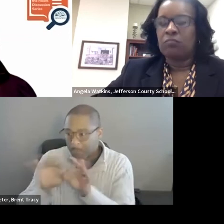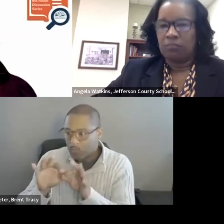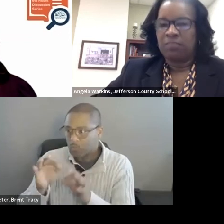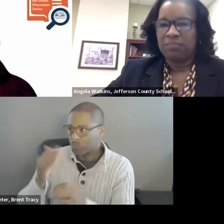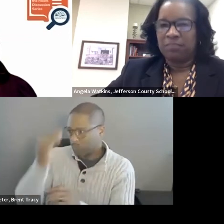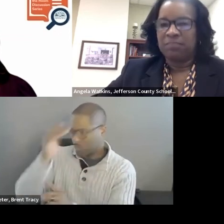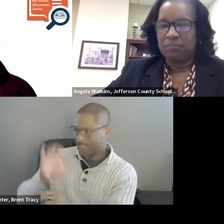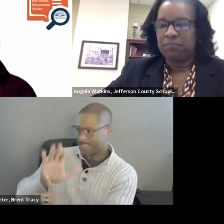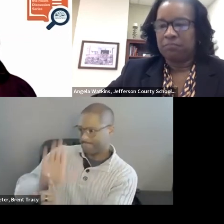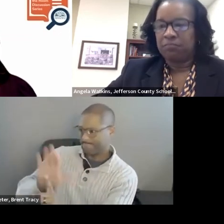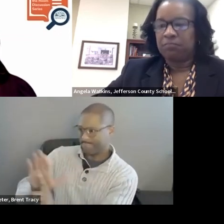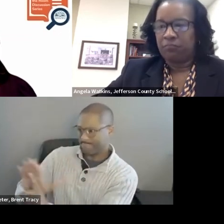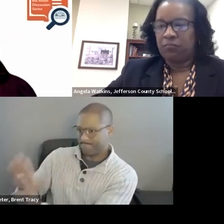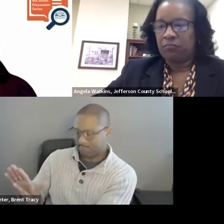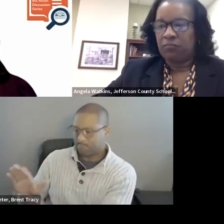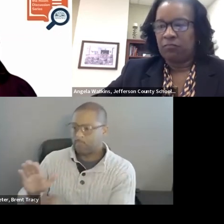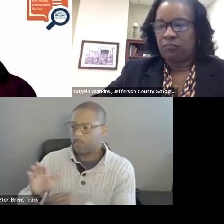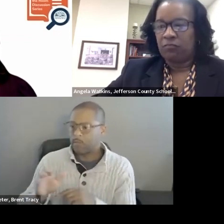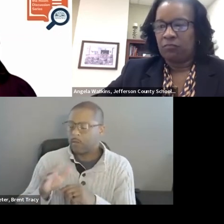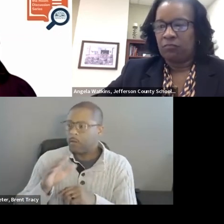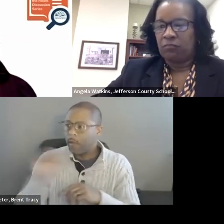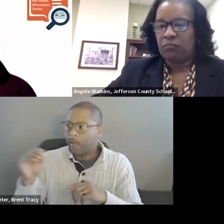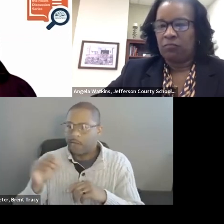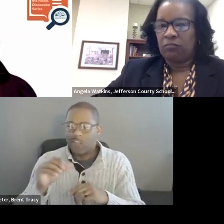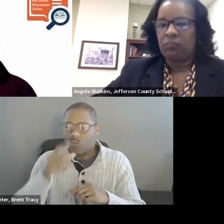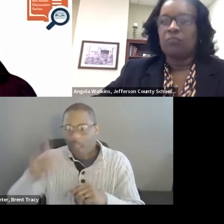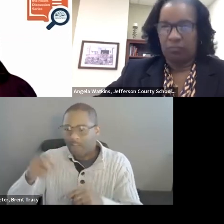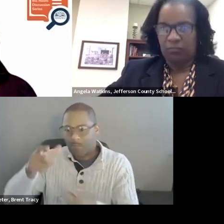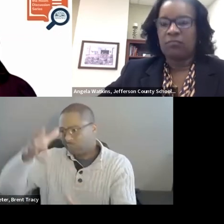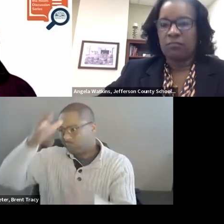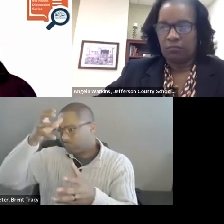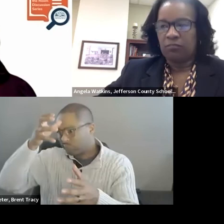If I need some research, I'm going to Dr. Booker and getting some research from her